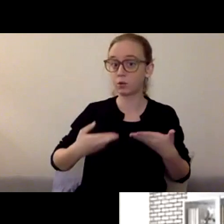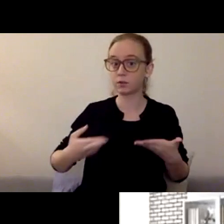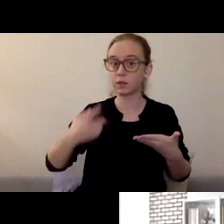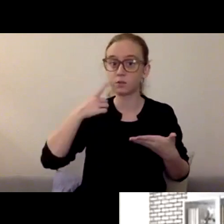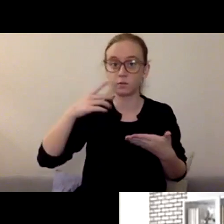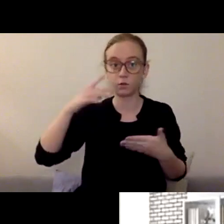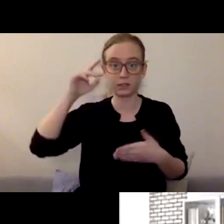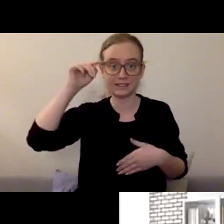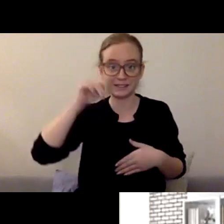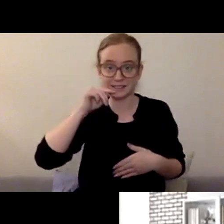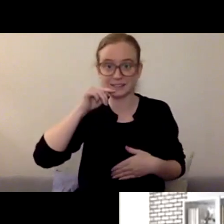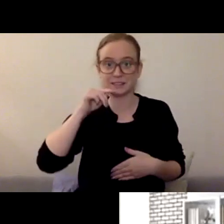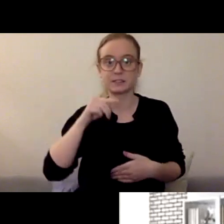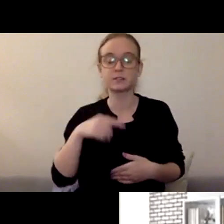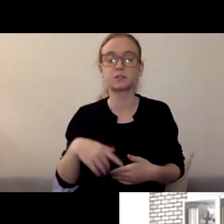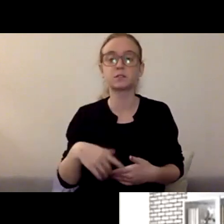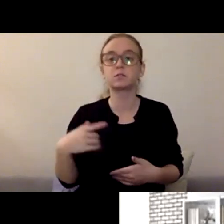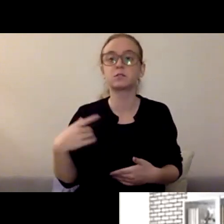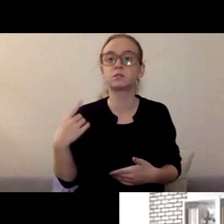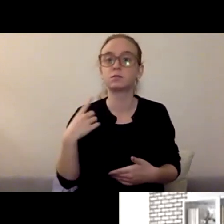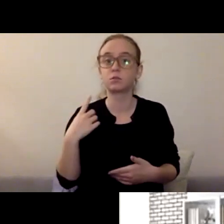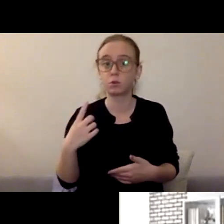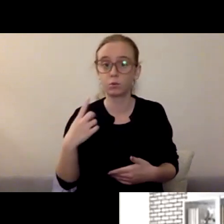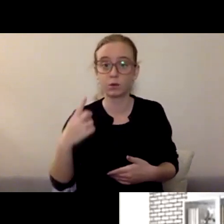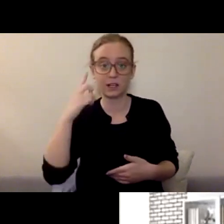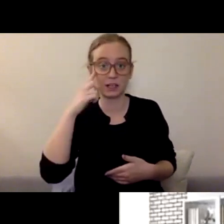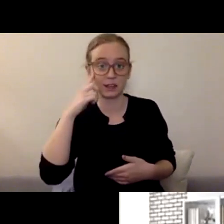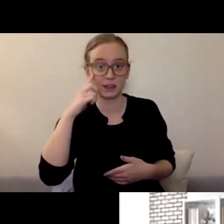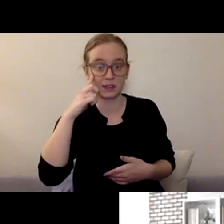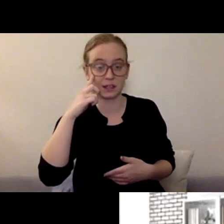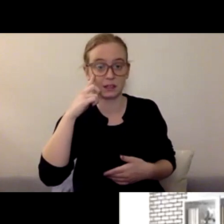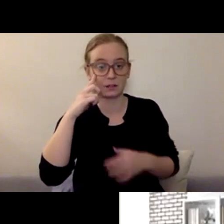one of the, I think, underutilized areas to go to